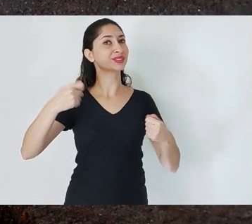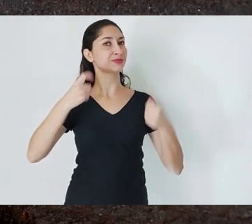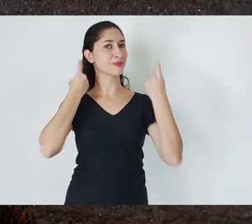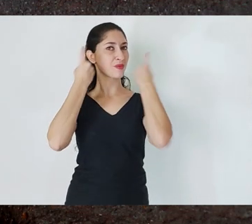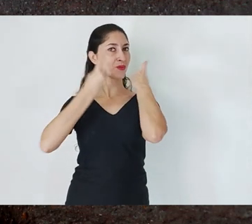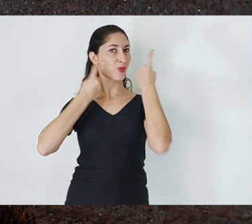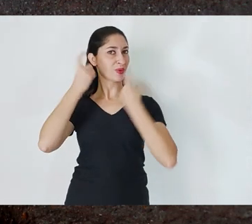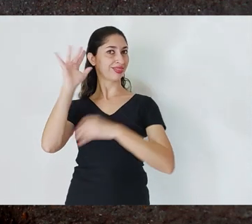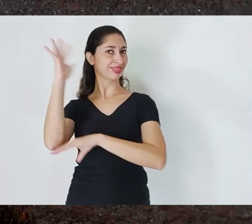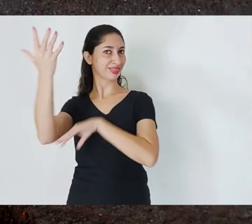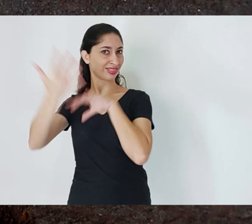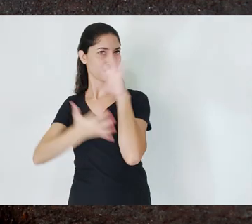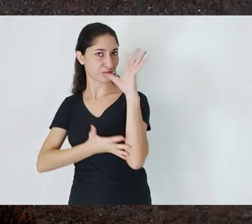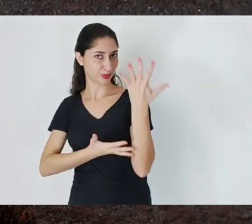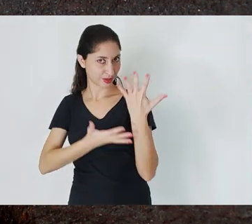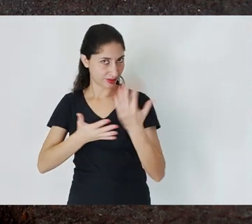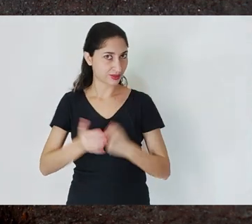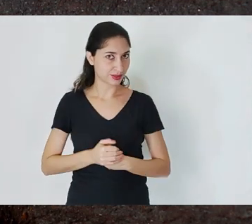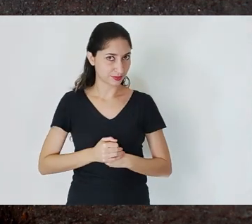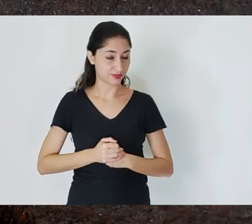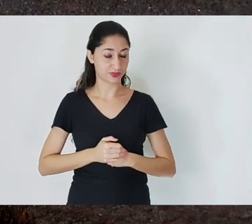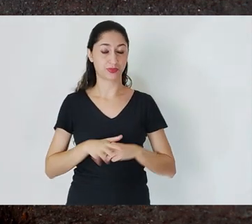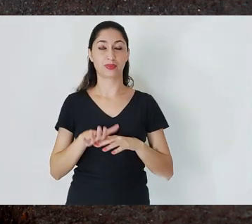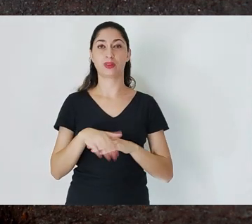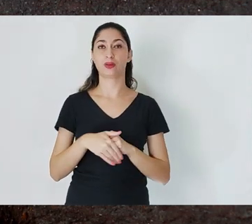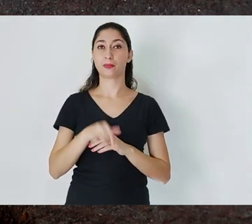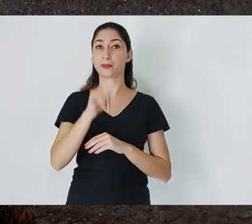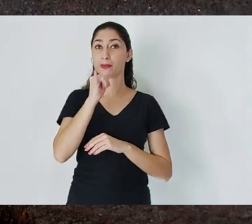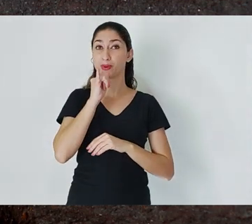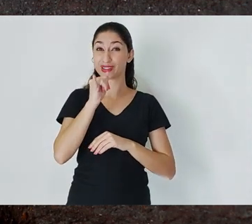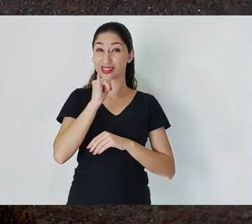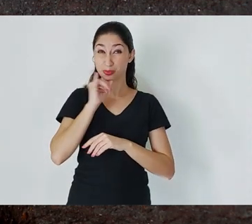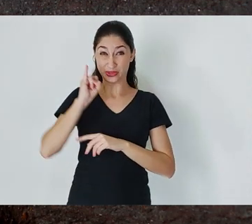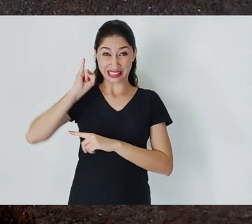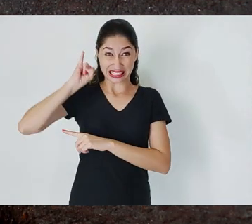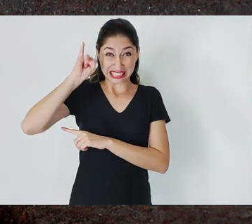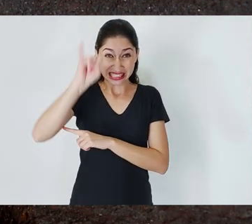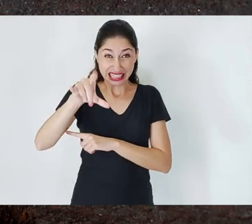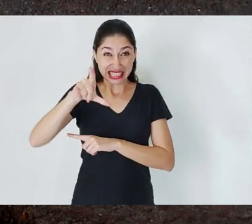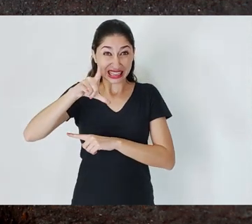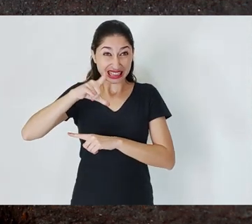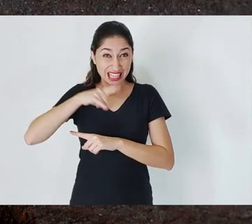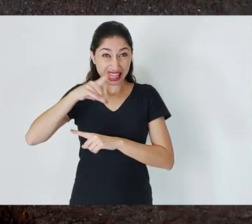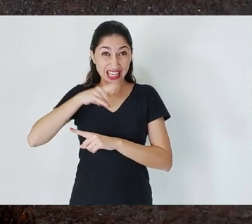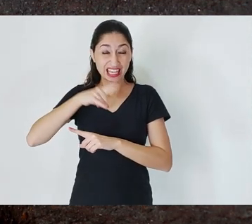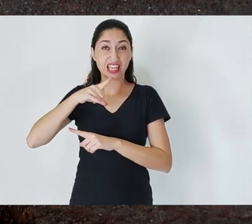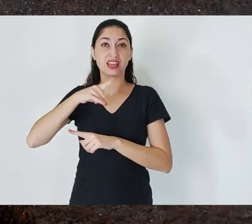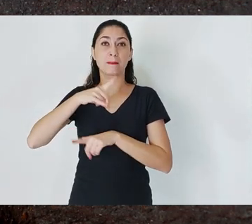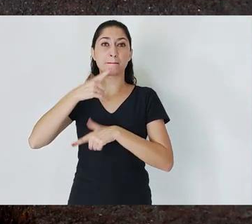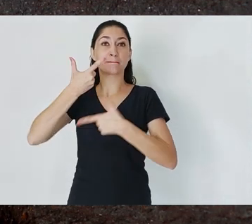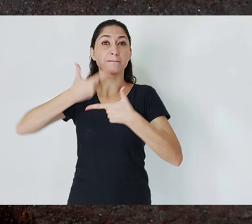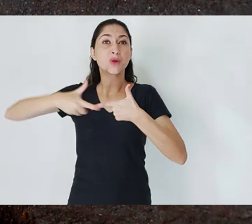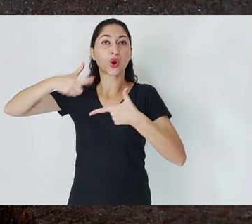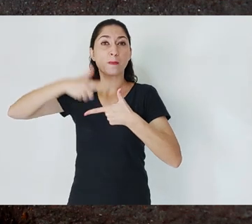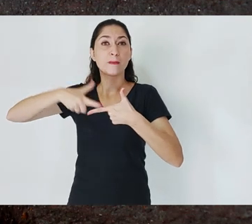If there is any impact on aquifers, especially here in the Iron Quadrangle, later we can specifically